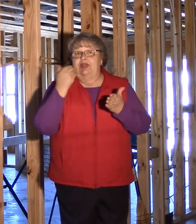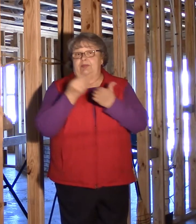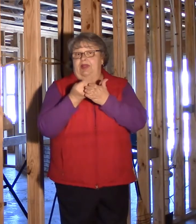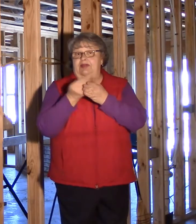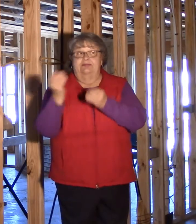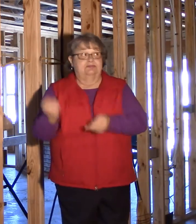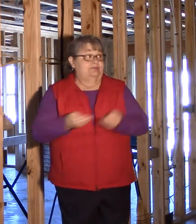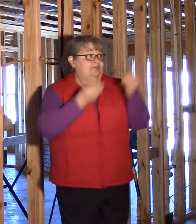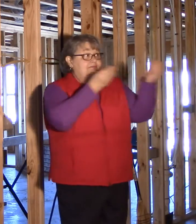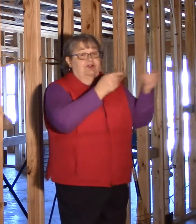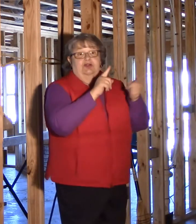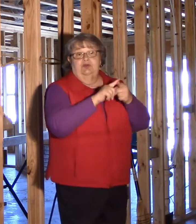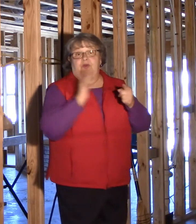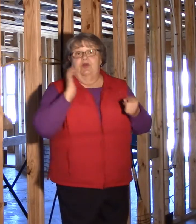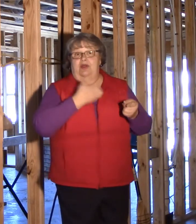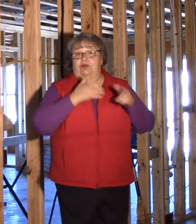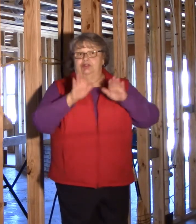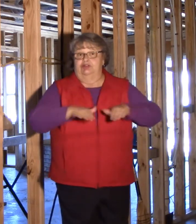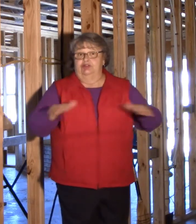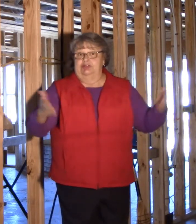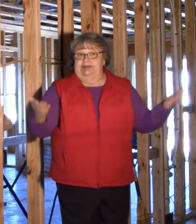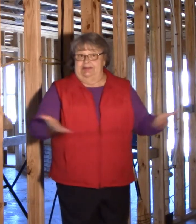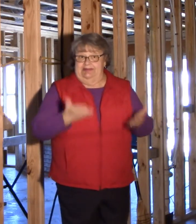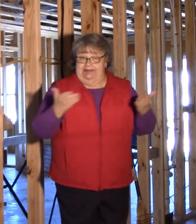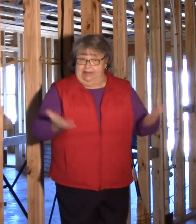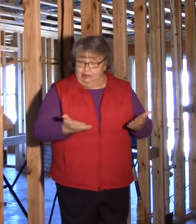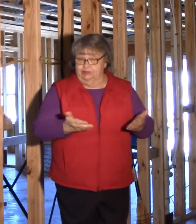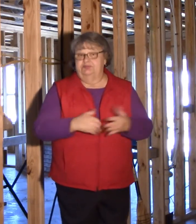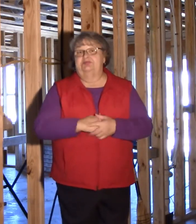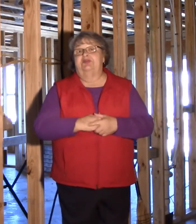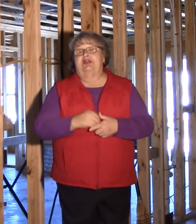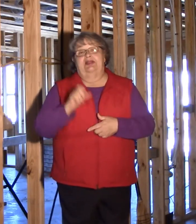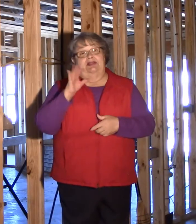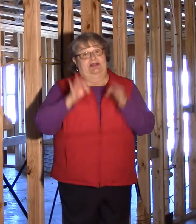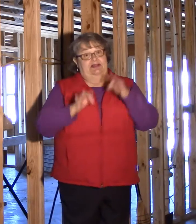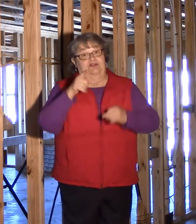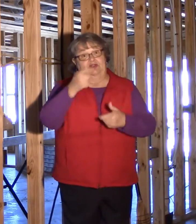What better way to continue to support deaf children and students at the school.